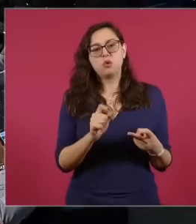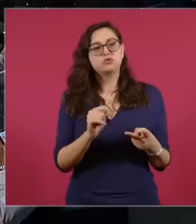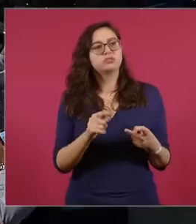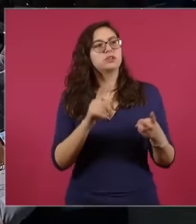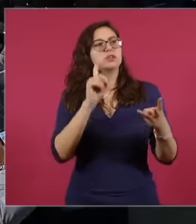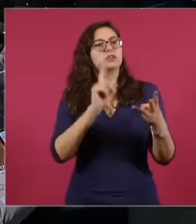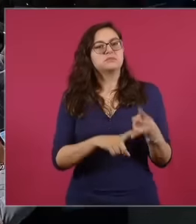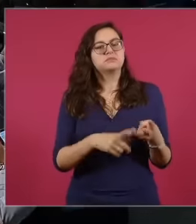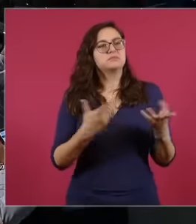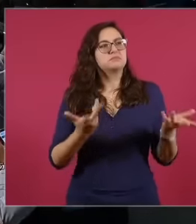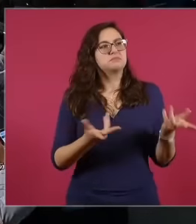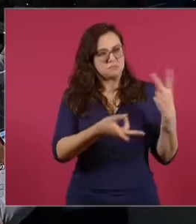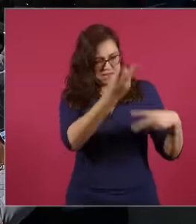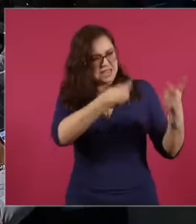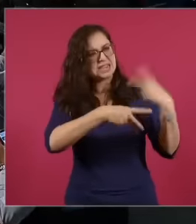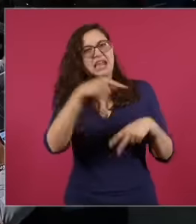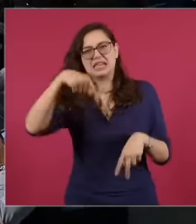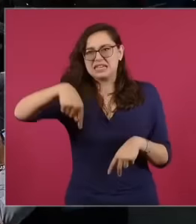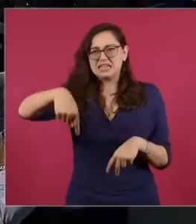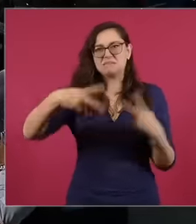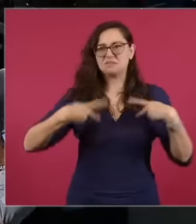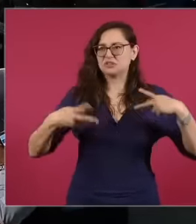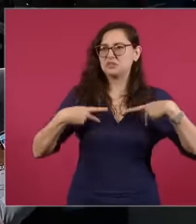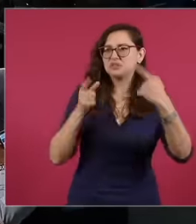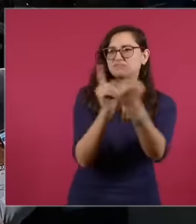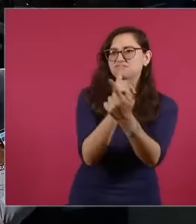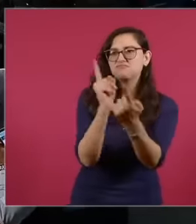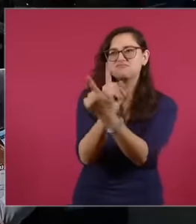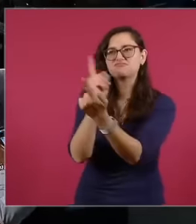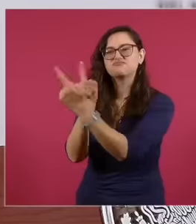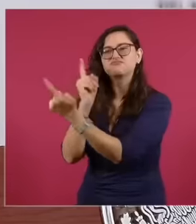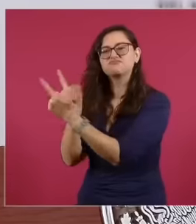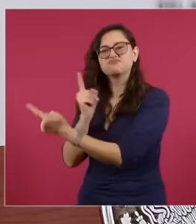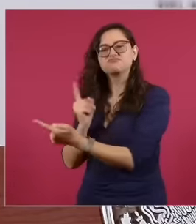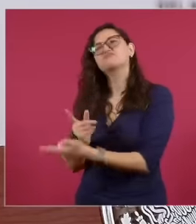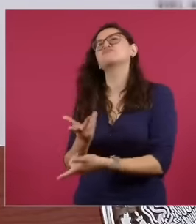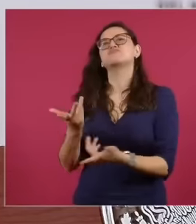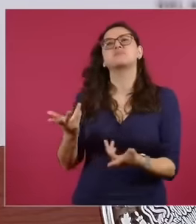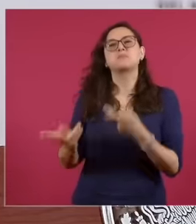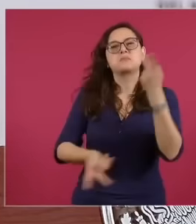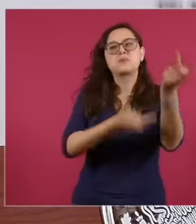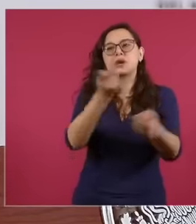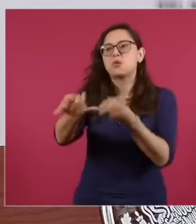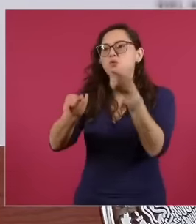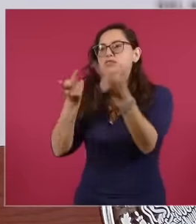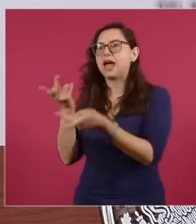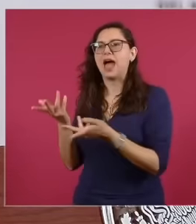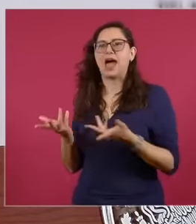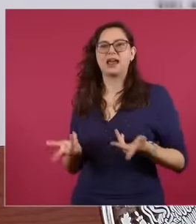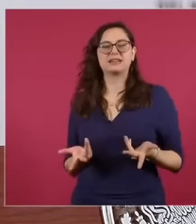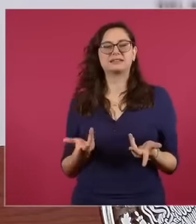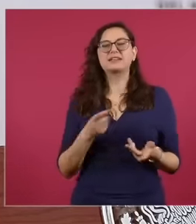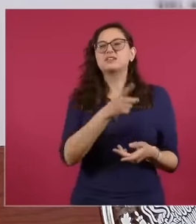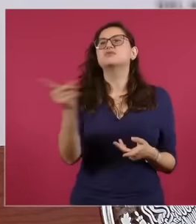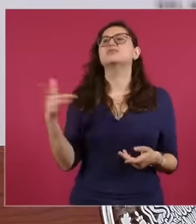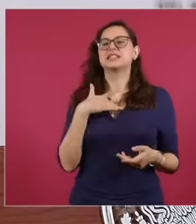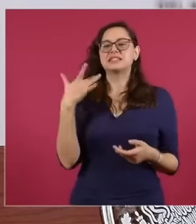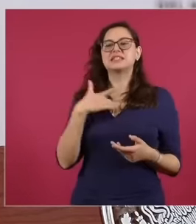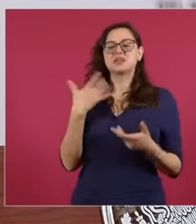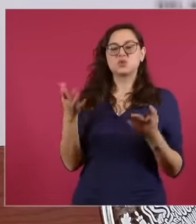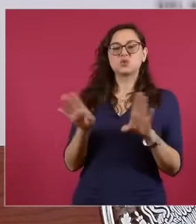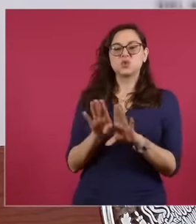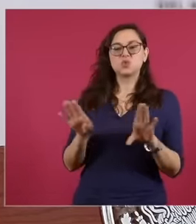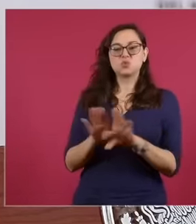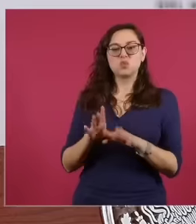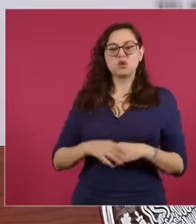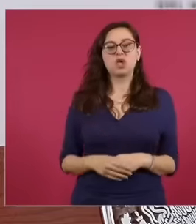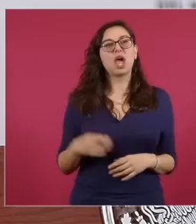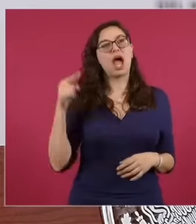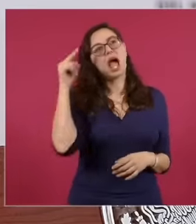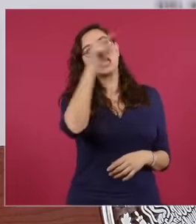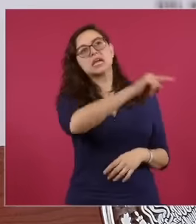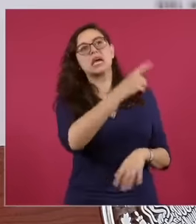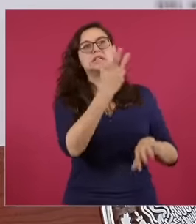came to Mexico to find out and talk to people who are not just trusting in their